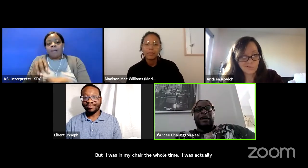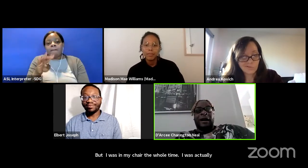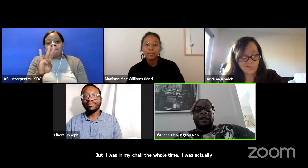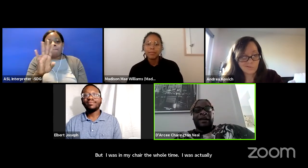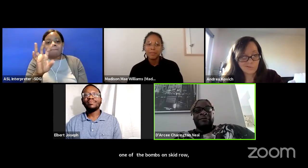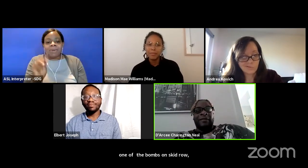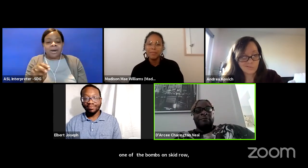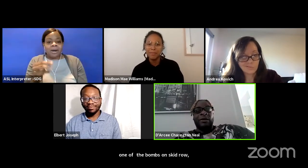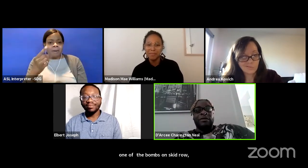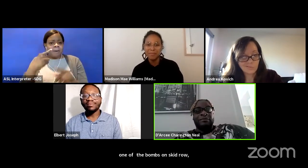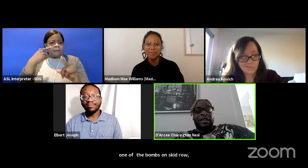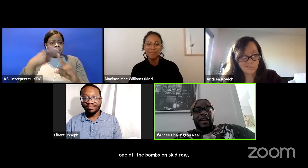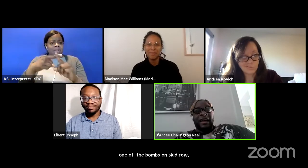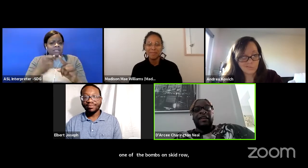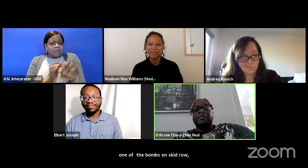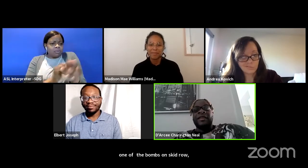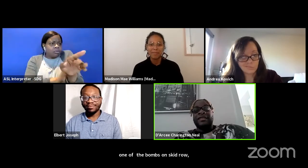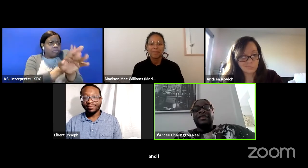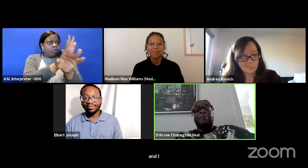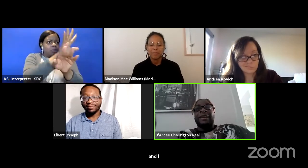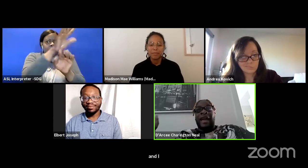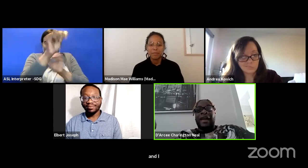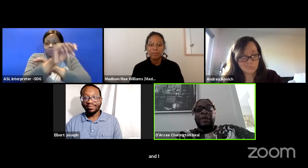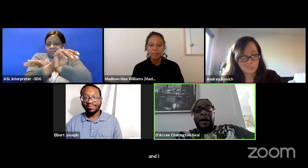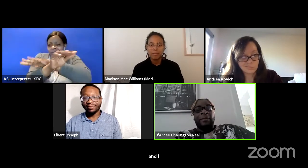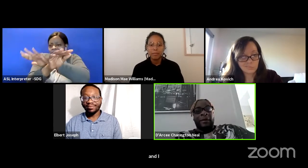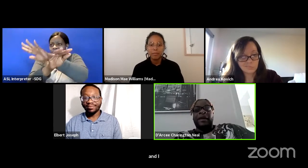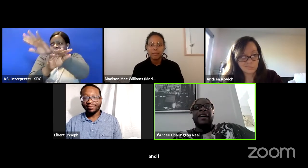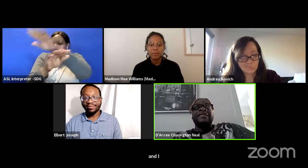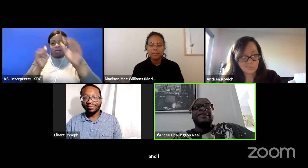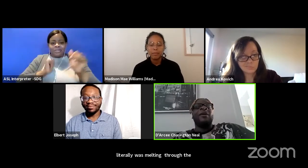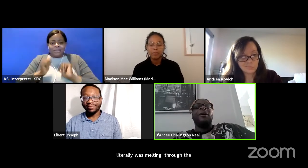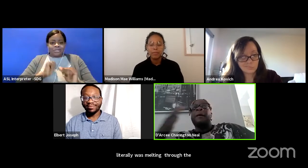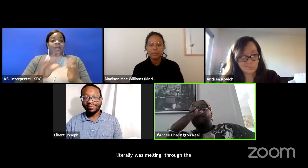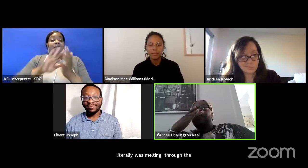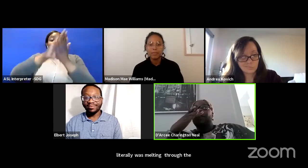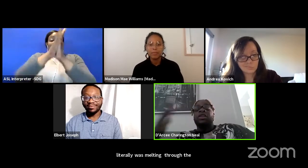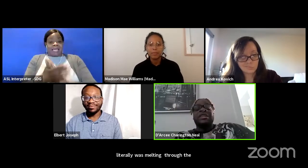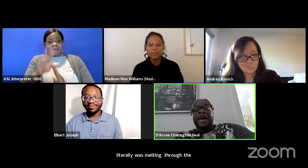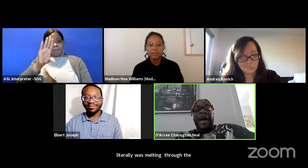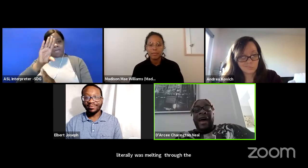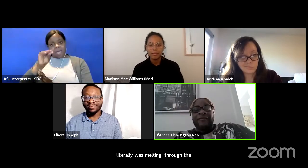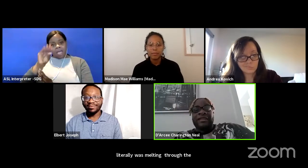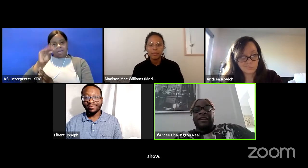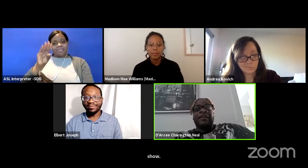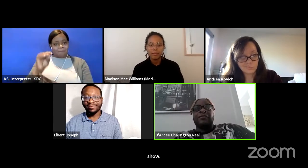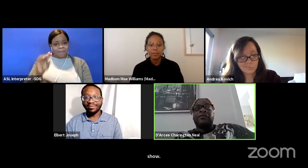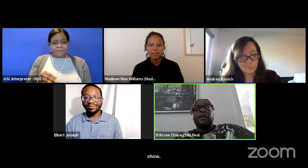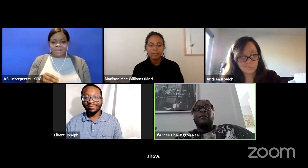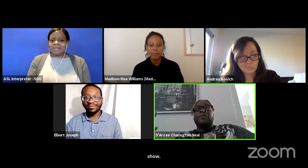becoming a mutant plant until I became the puppet. And so, you know, you just have to give